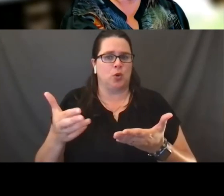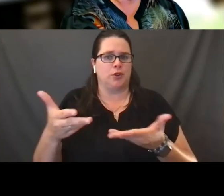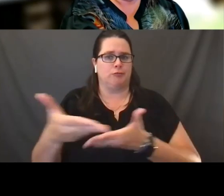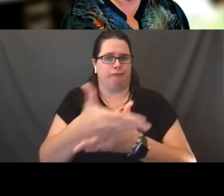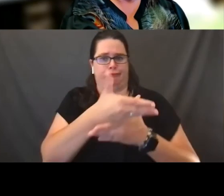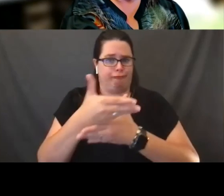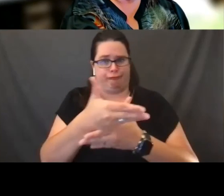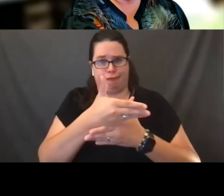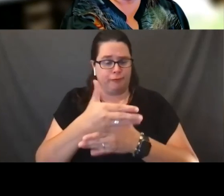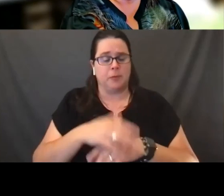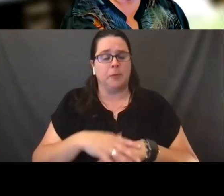Next slide please.